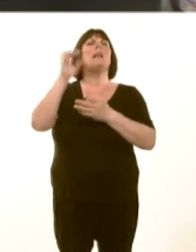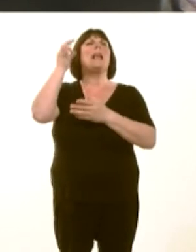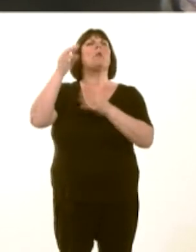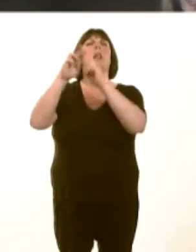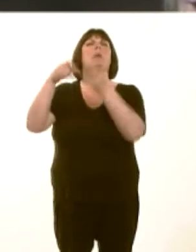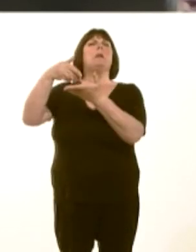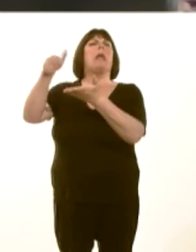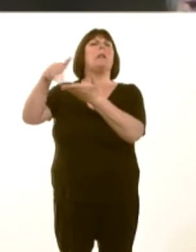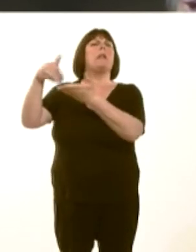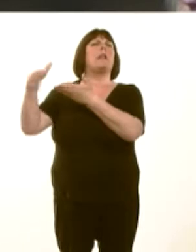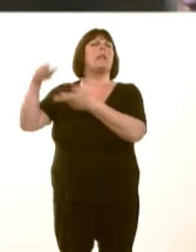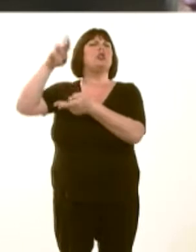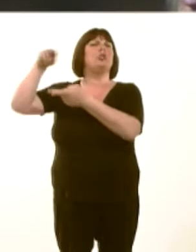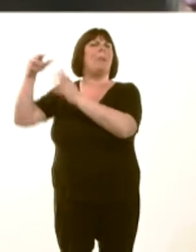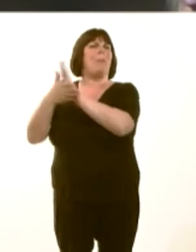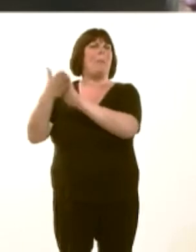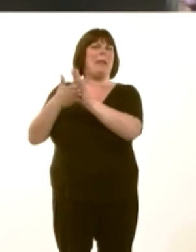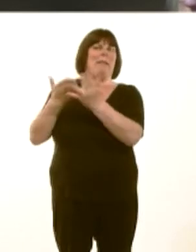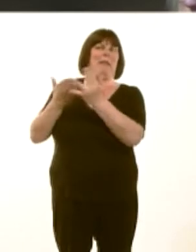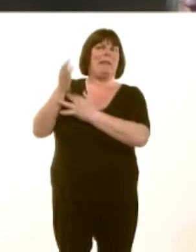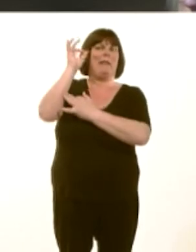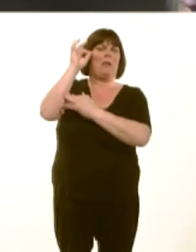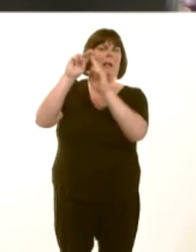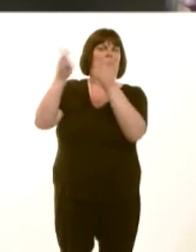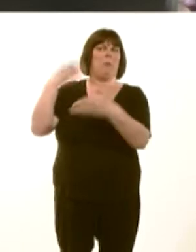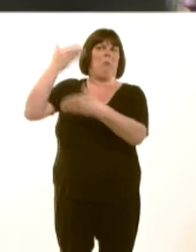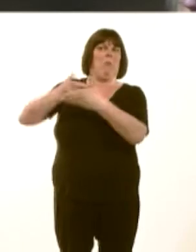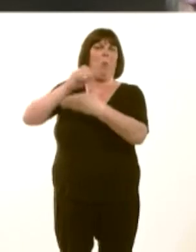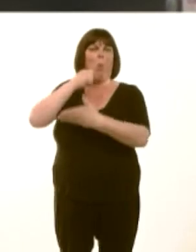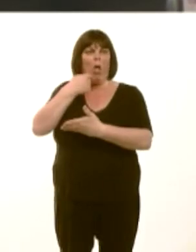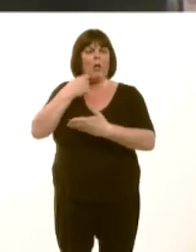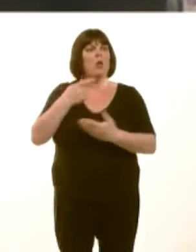So, what is the Welsh Government doing to secure the stock of social houses in Wales